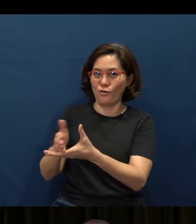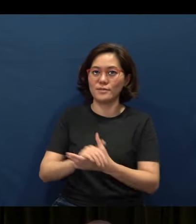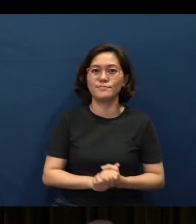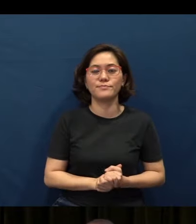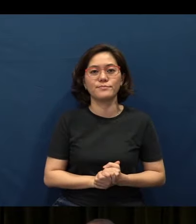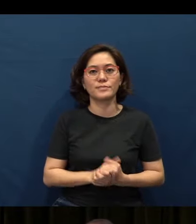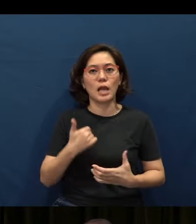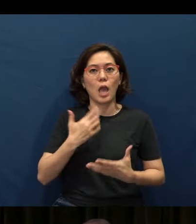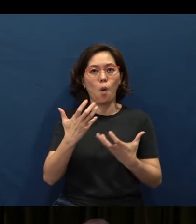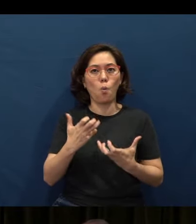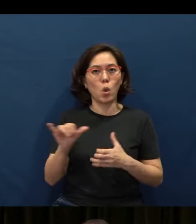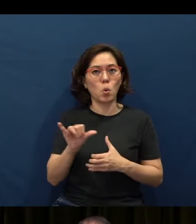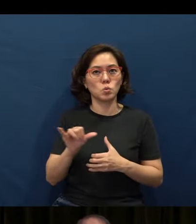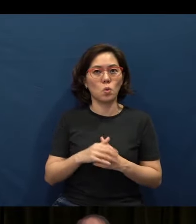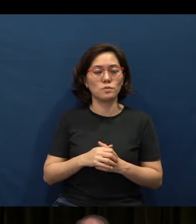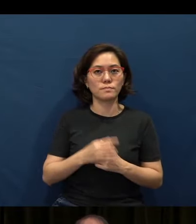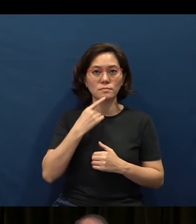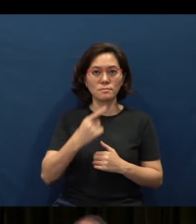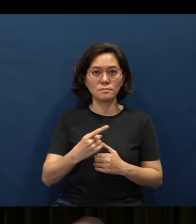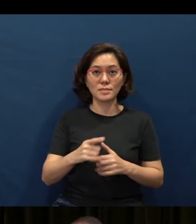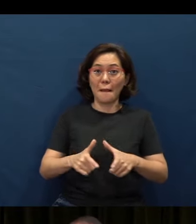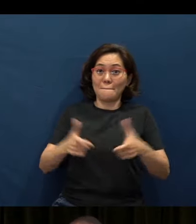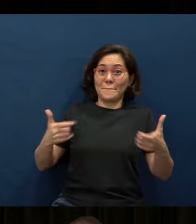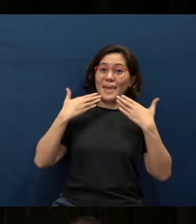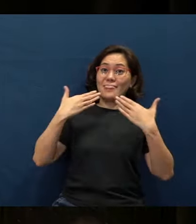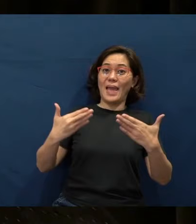I just want to also say a big thank you to all of you